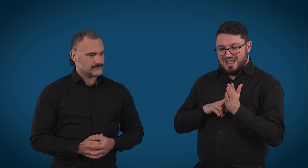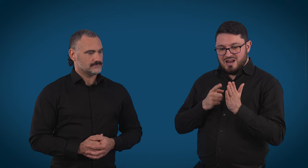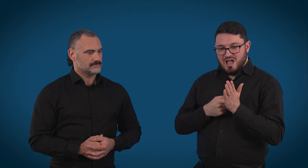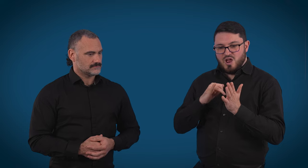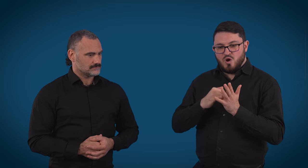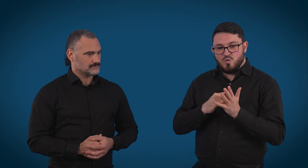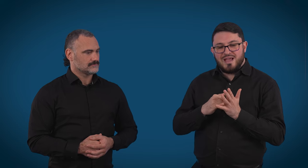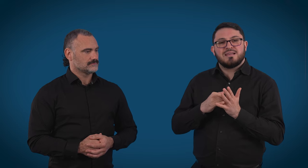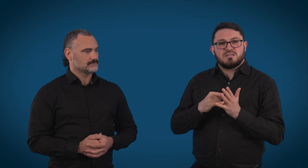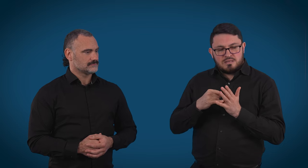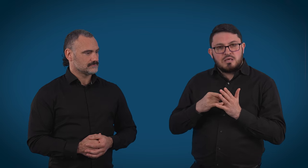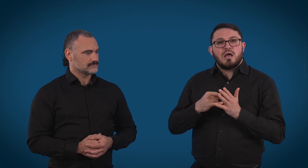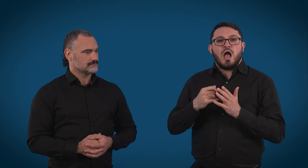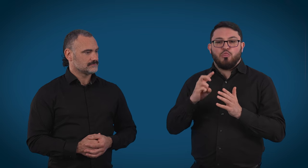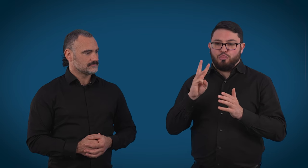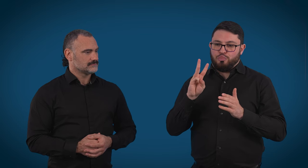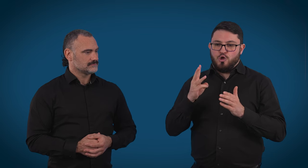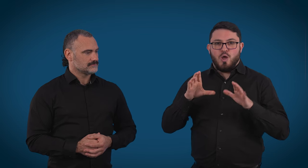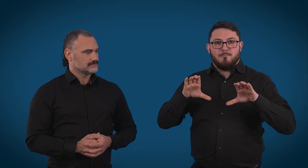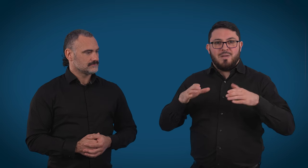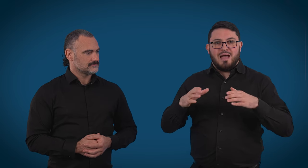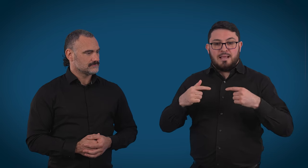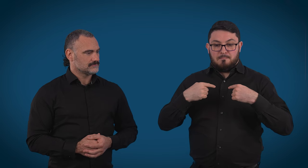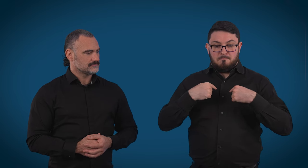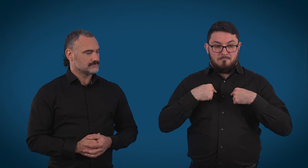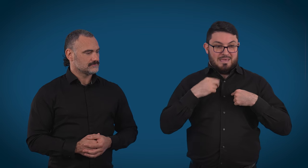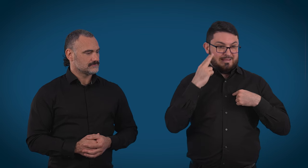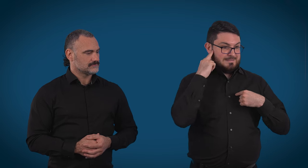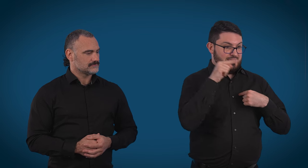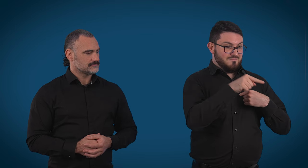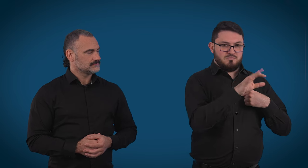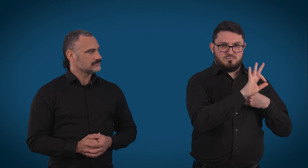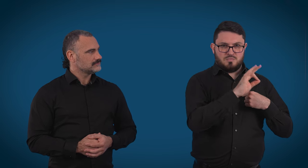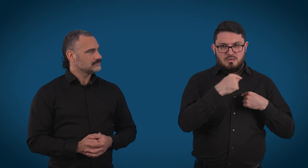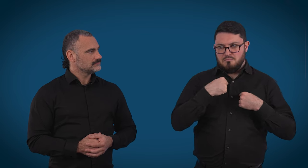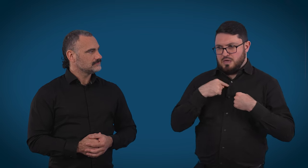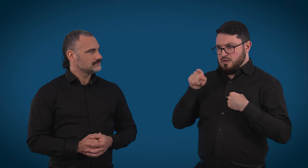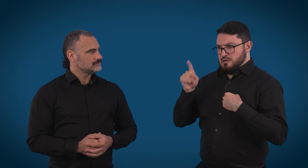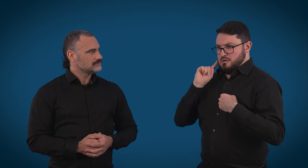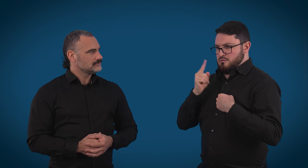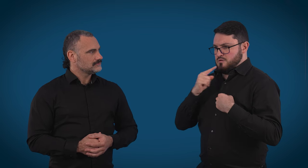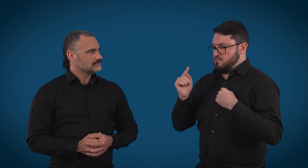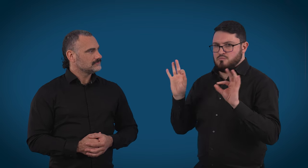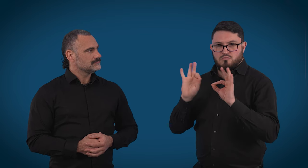because we aren't considered a third party in any phone call. Sometimes the large businesses